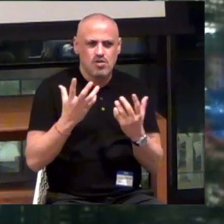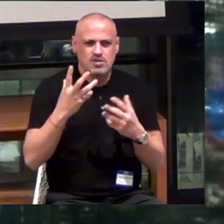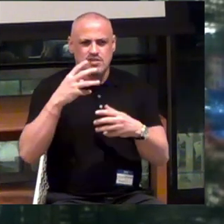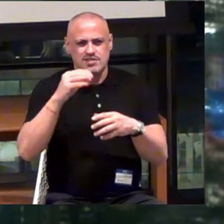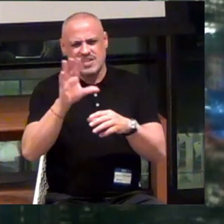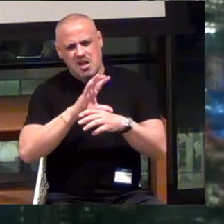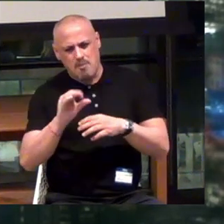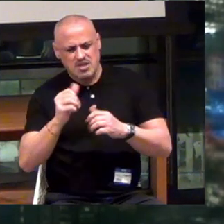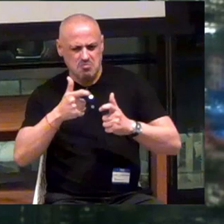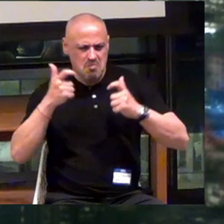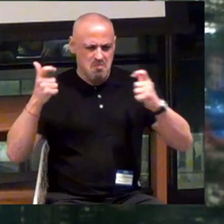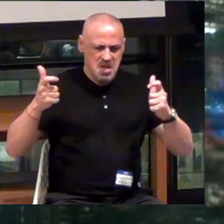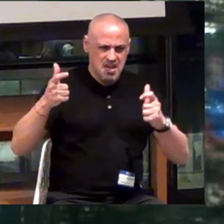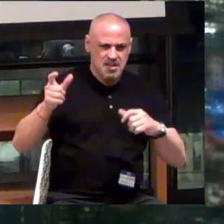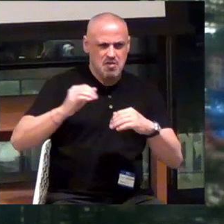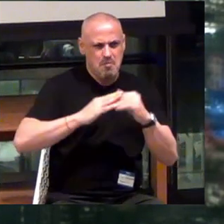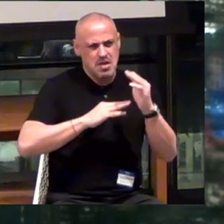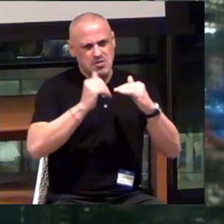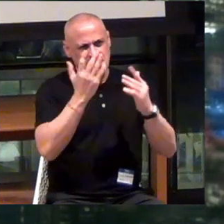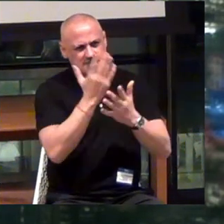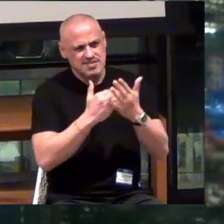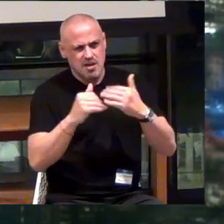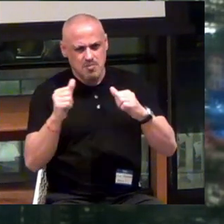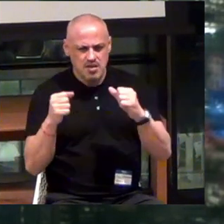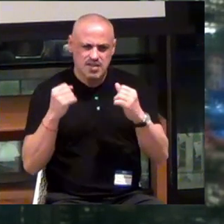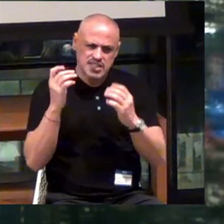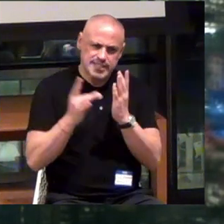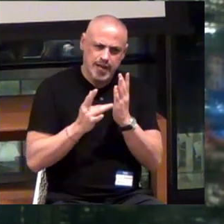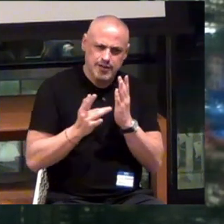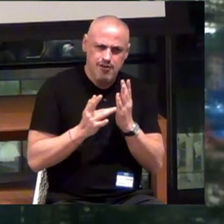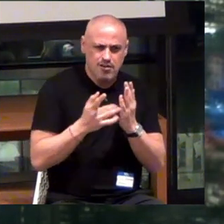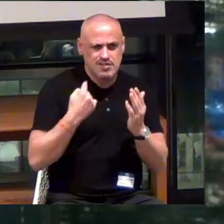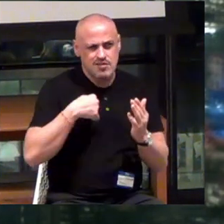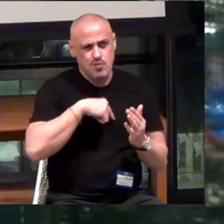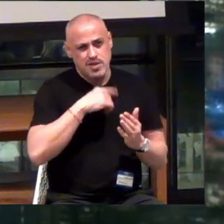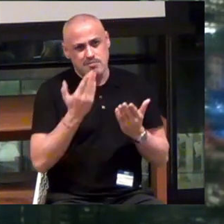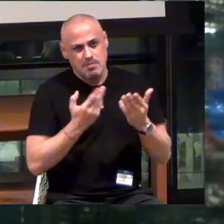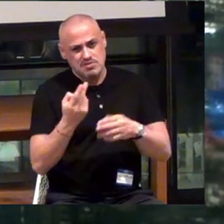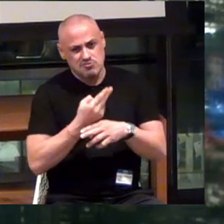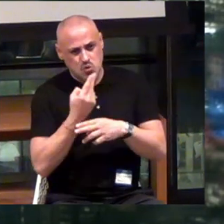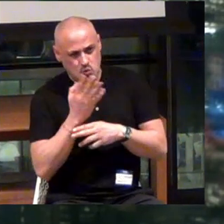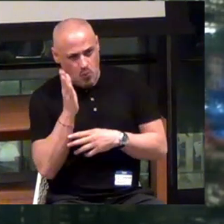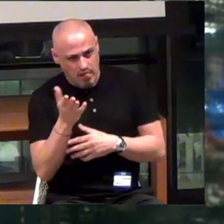companies that are building some of the underlying technology that we may leverage.